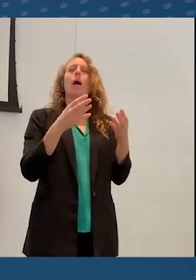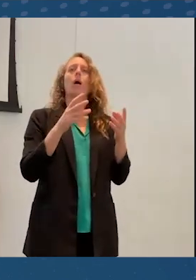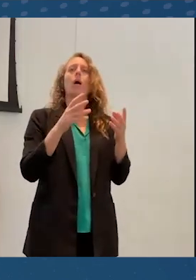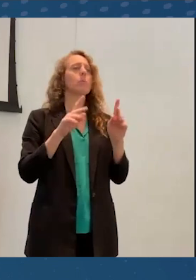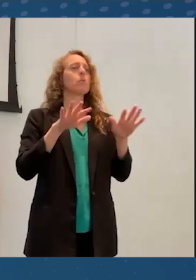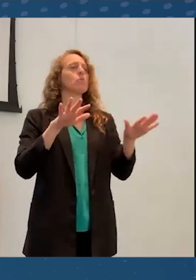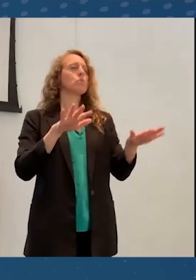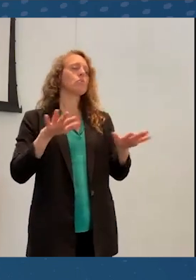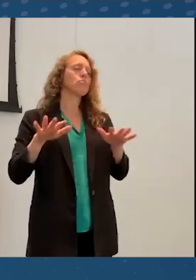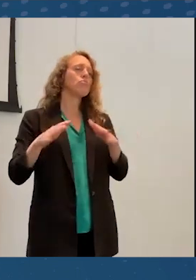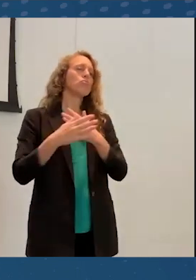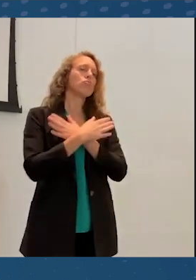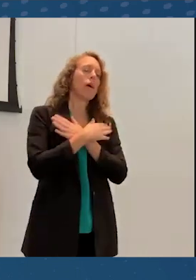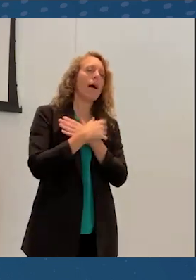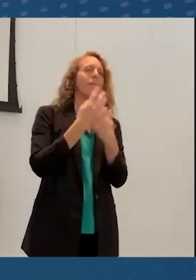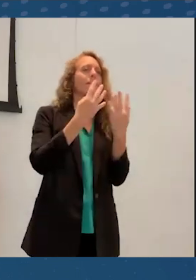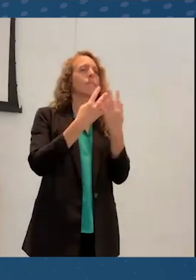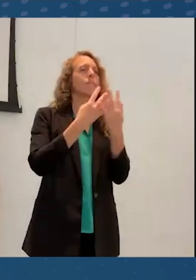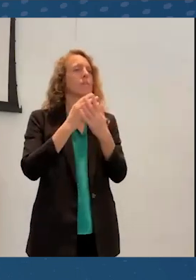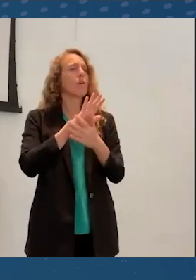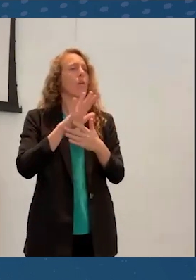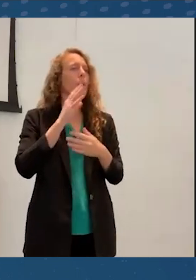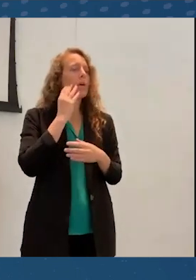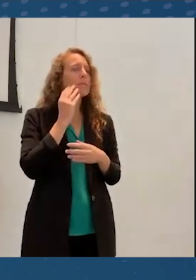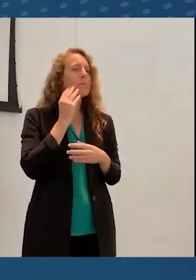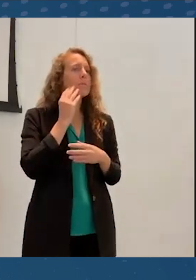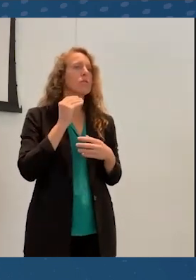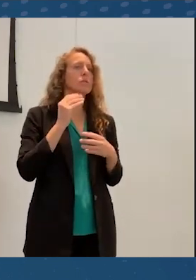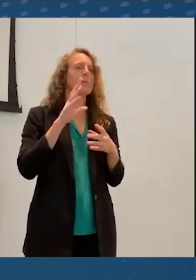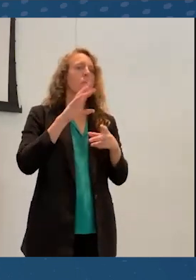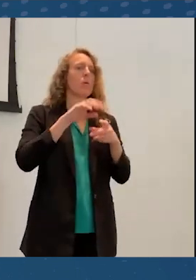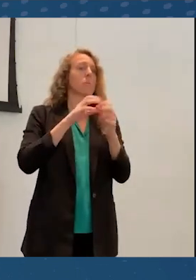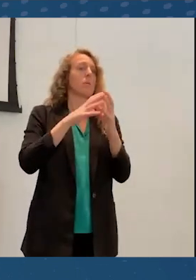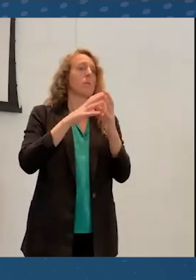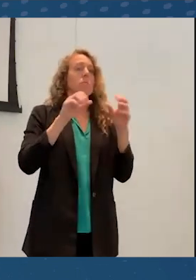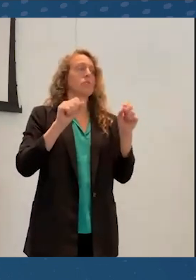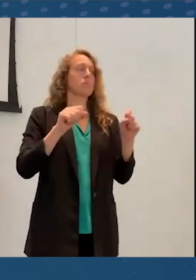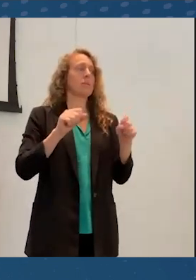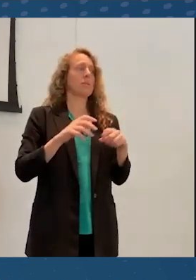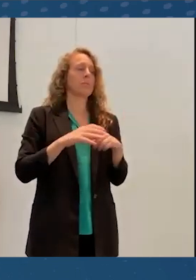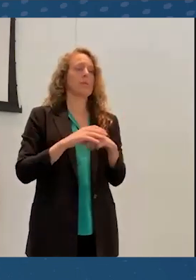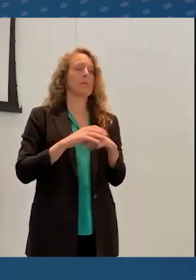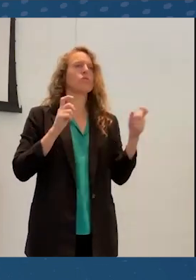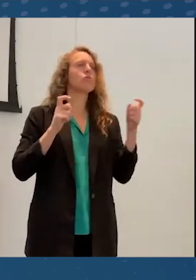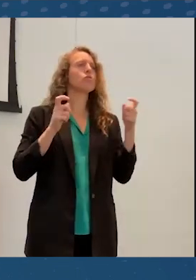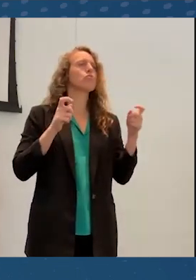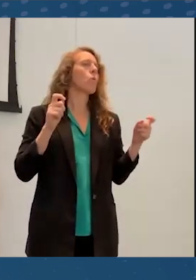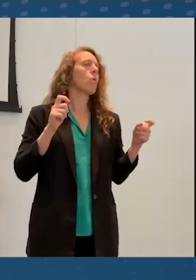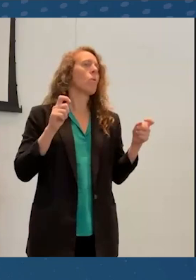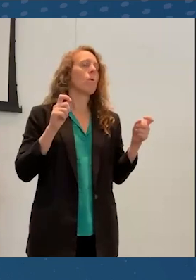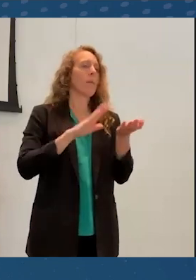experiences and to control the pace at which you're receiving and generating content.